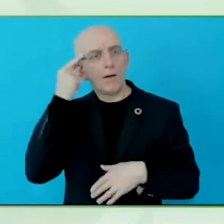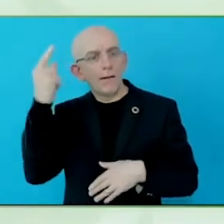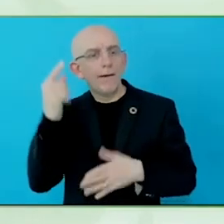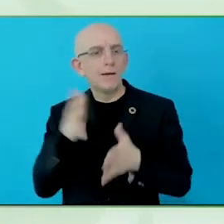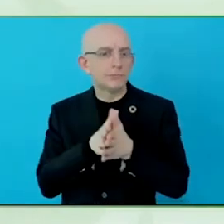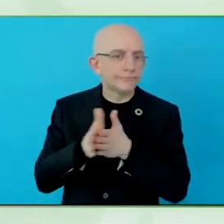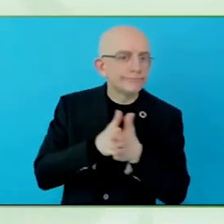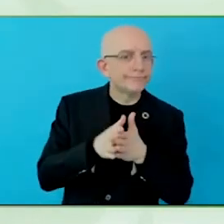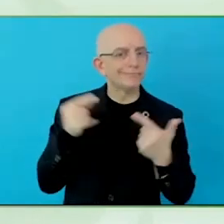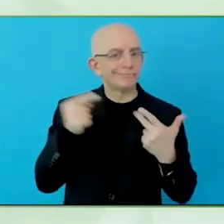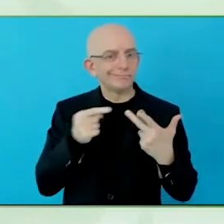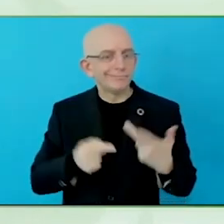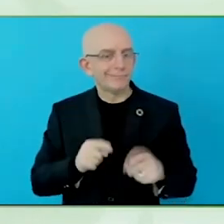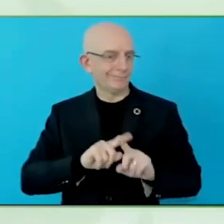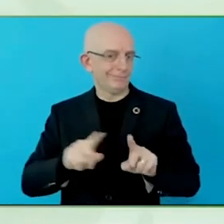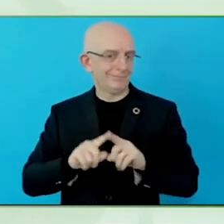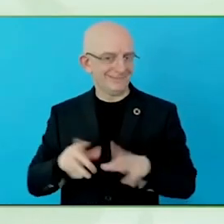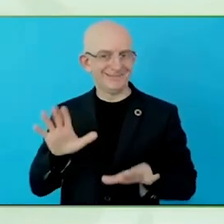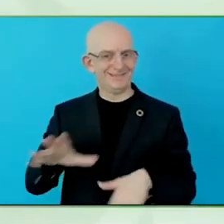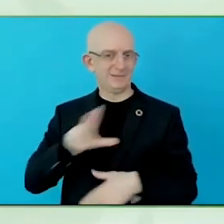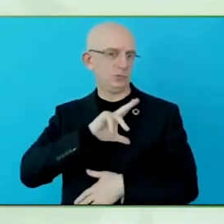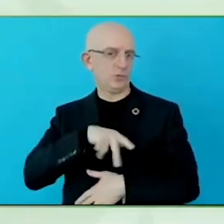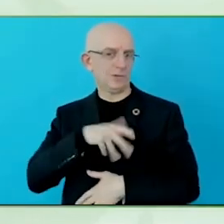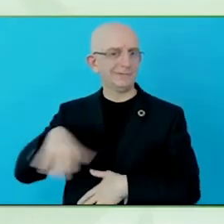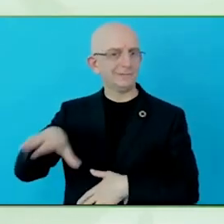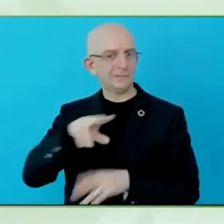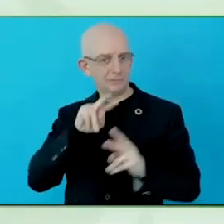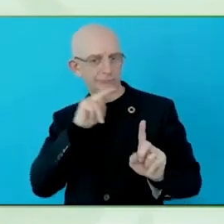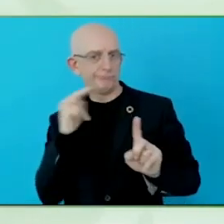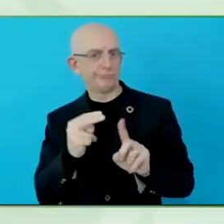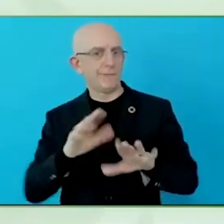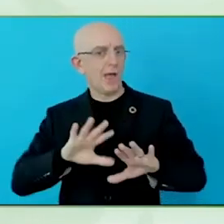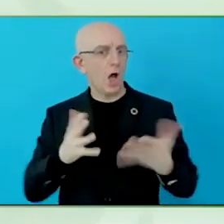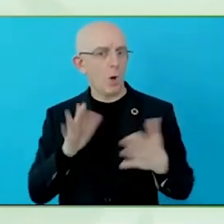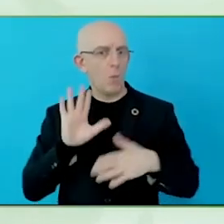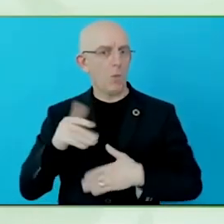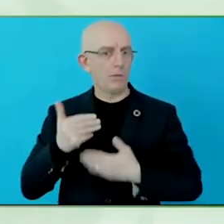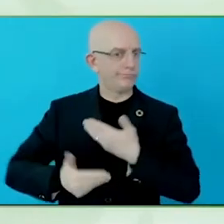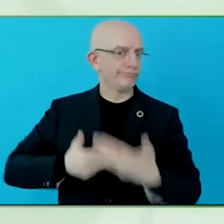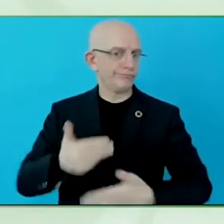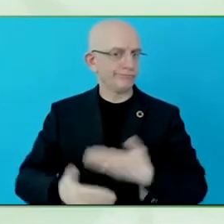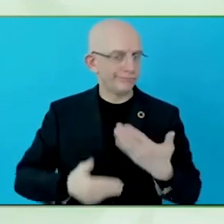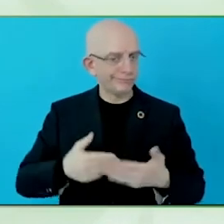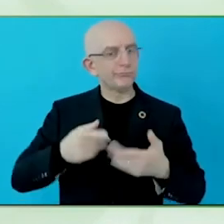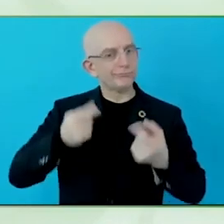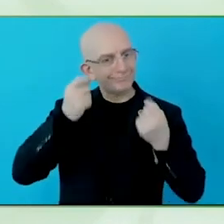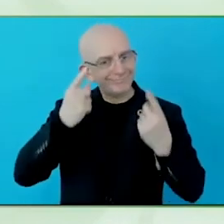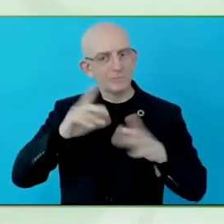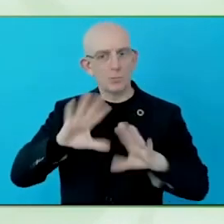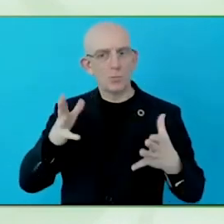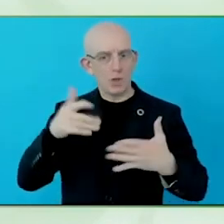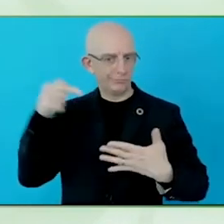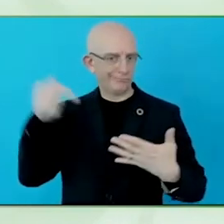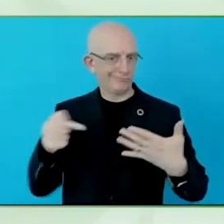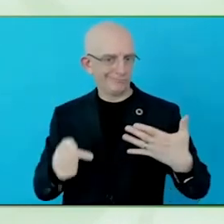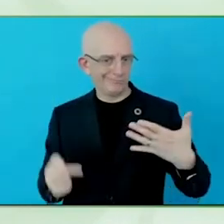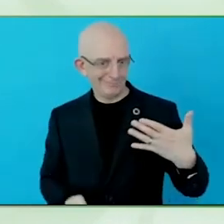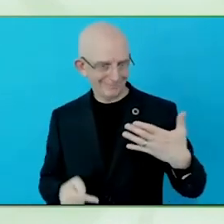So, there is a lot of work to be done. I would say, as well, first of all, the lack of public awareness still